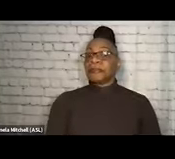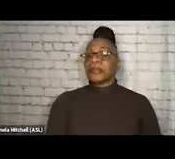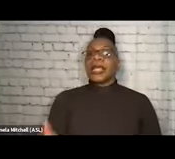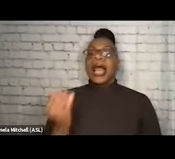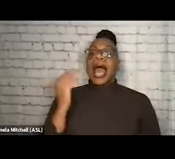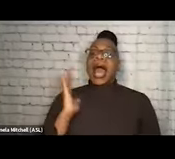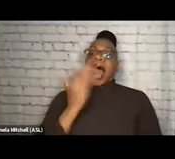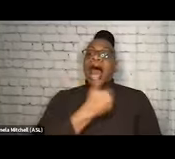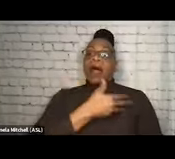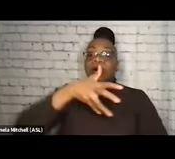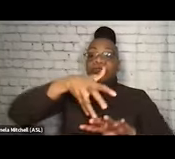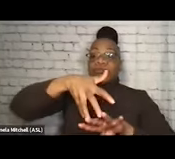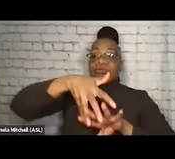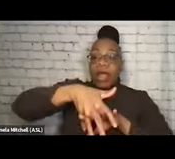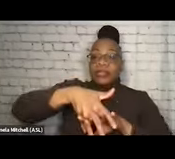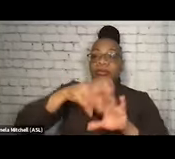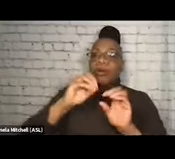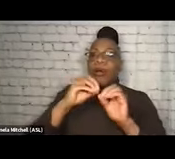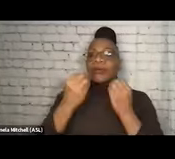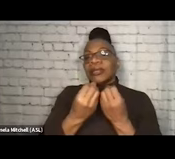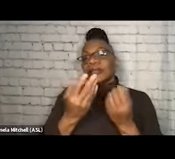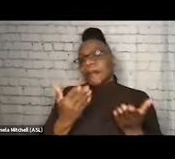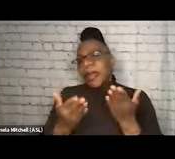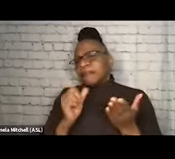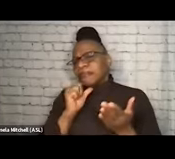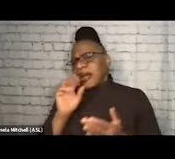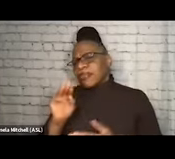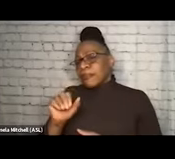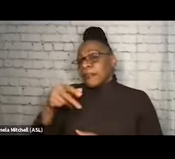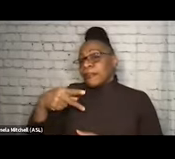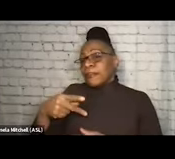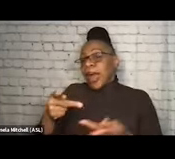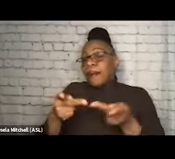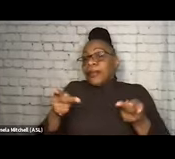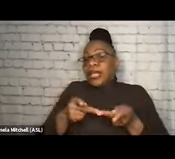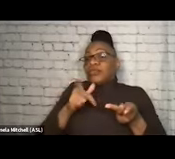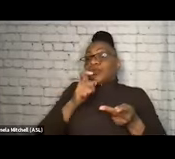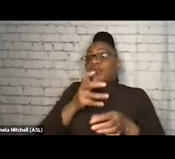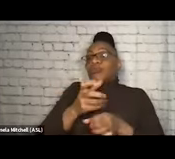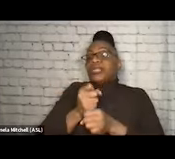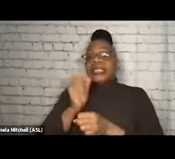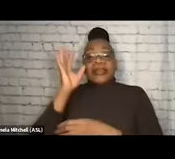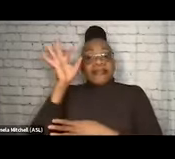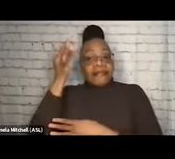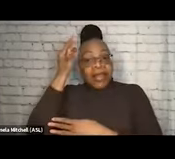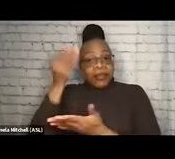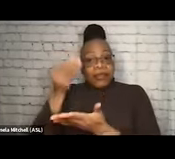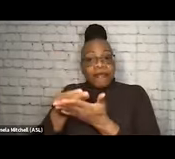that might not be on, like, a map of places that receive federal funding. You can also identify them there. It also gives you a little information